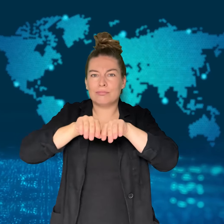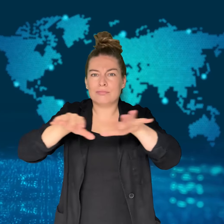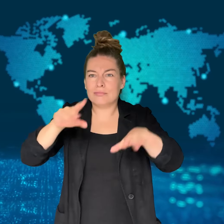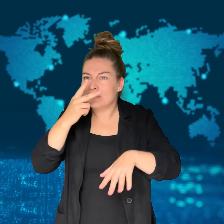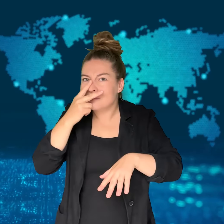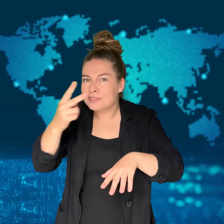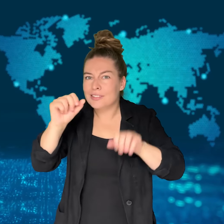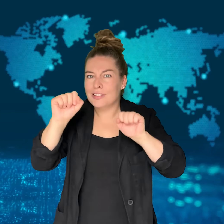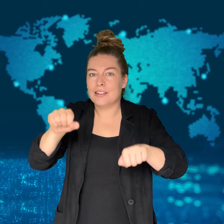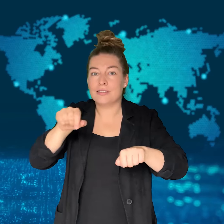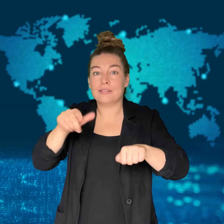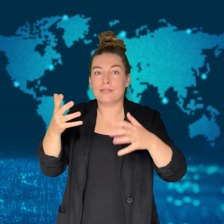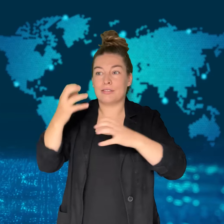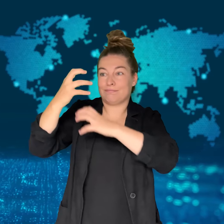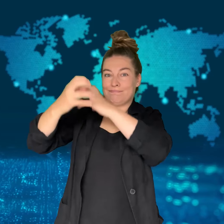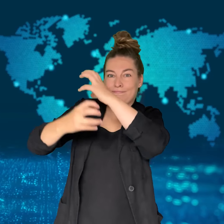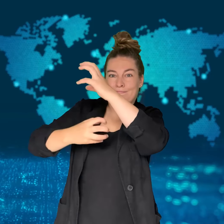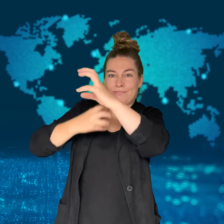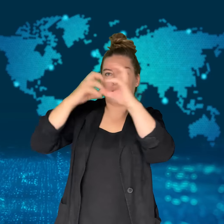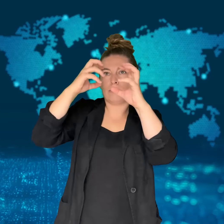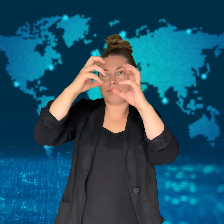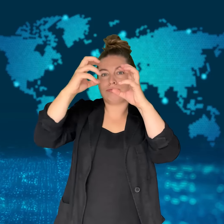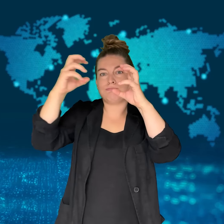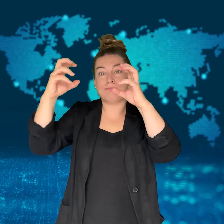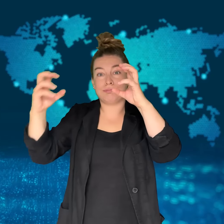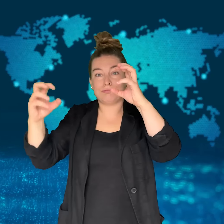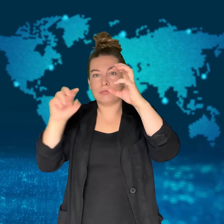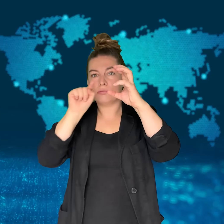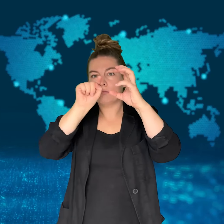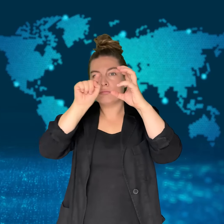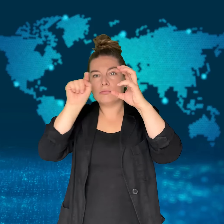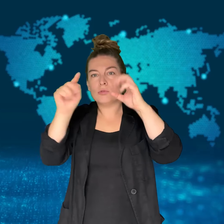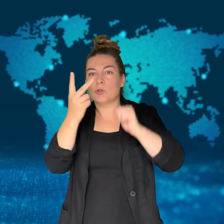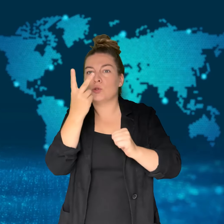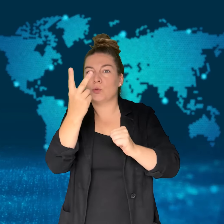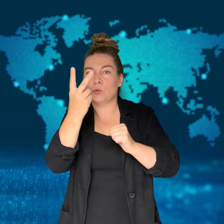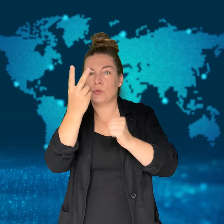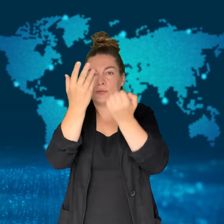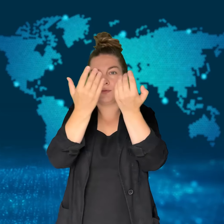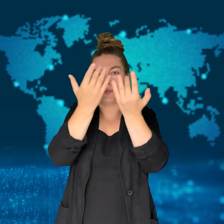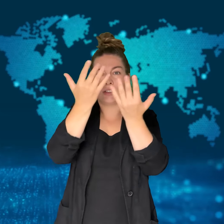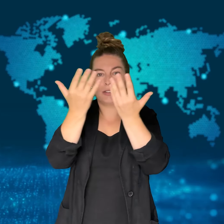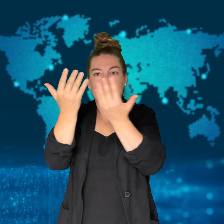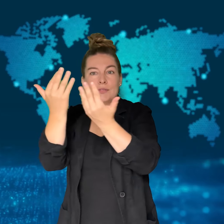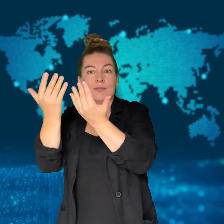Two of the gondolas could be seen on fire in photos